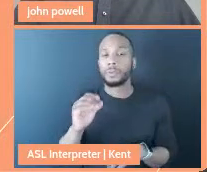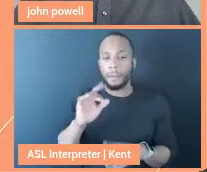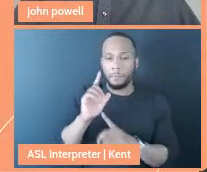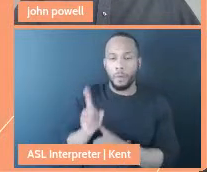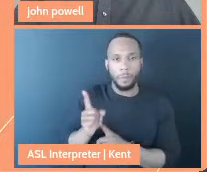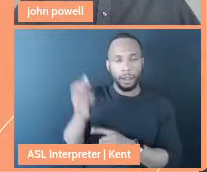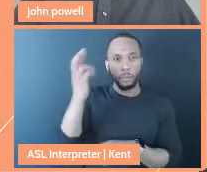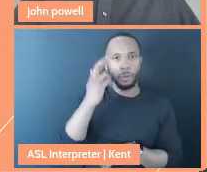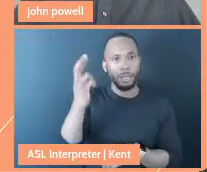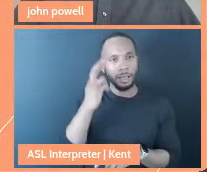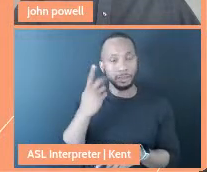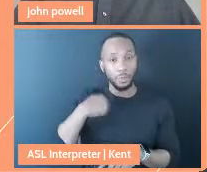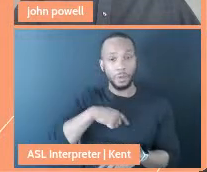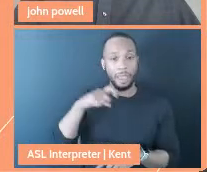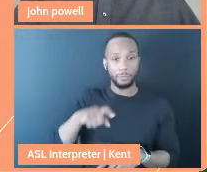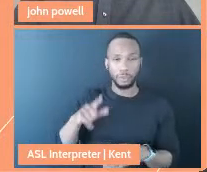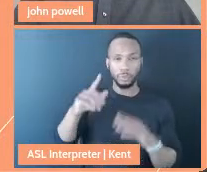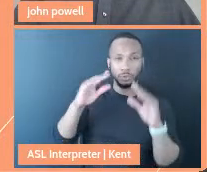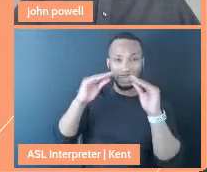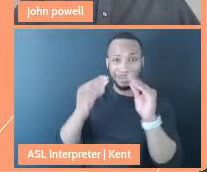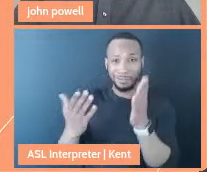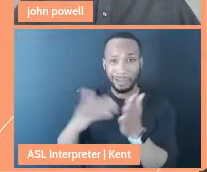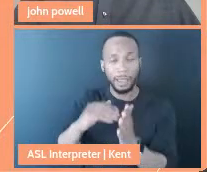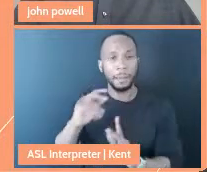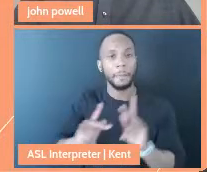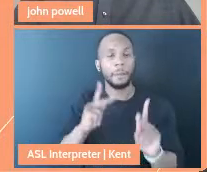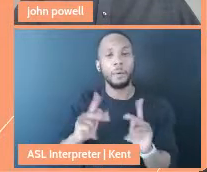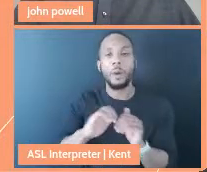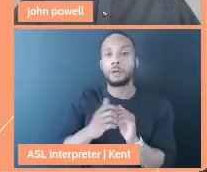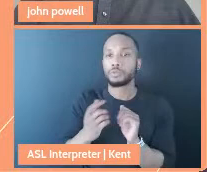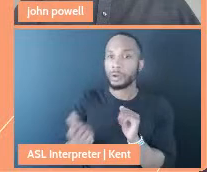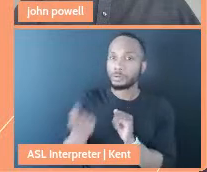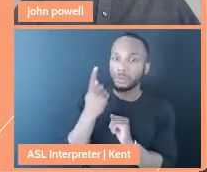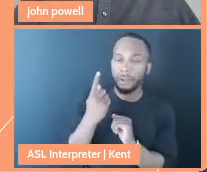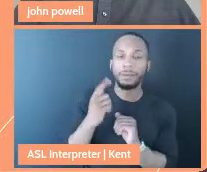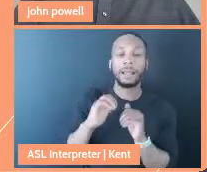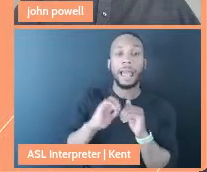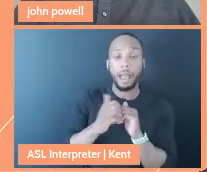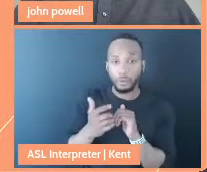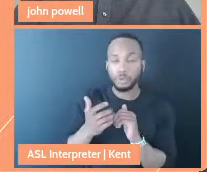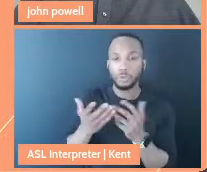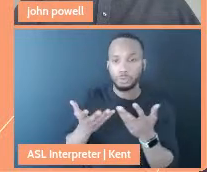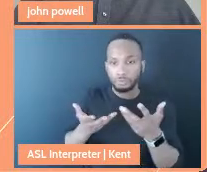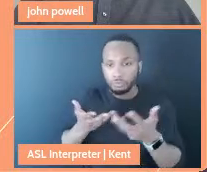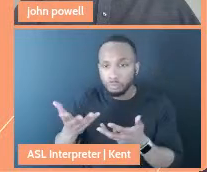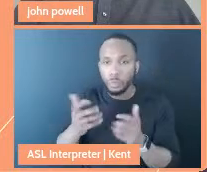we have to reteach people how to understand how to transact with care labor. That this is